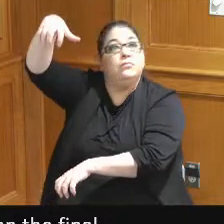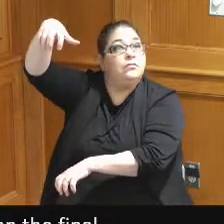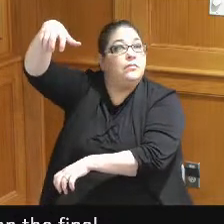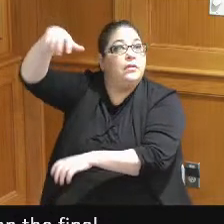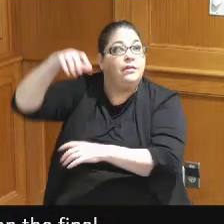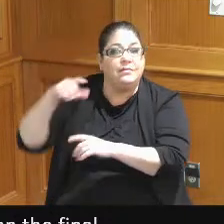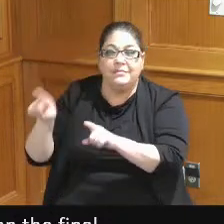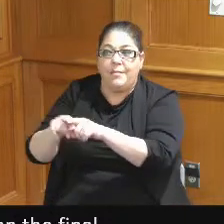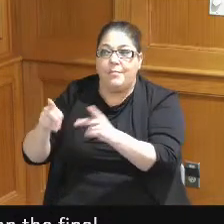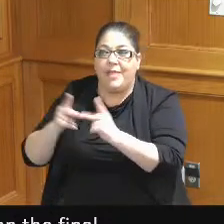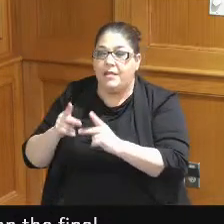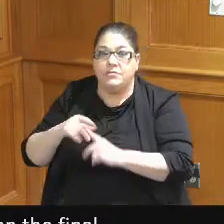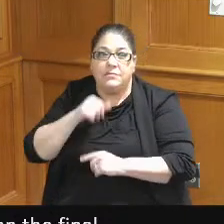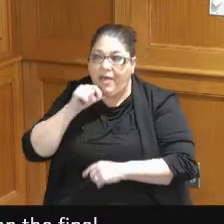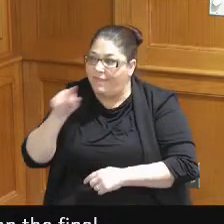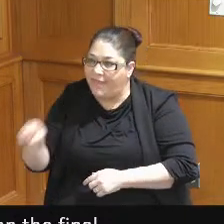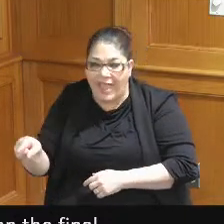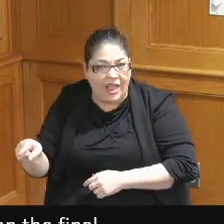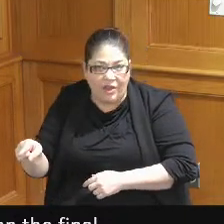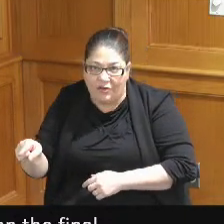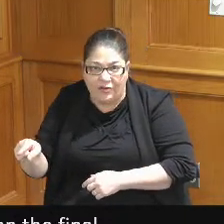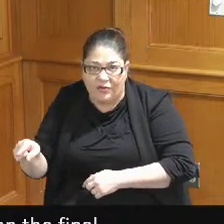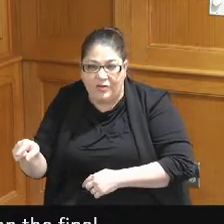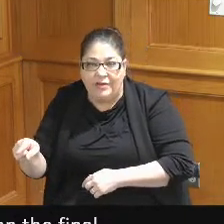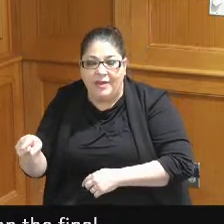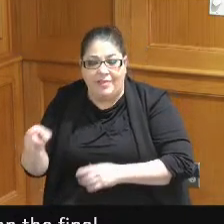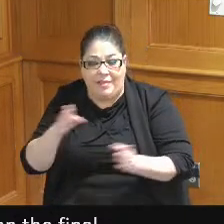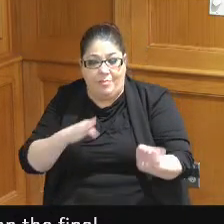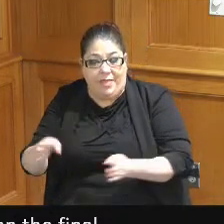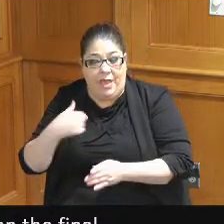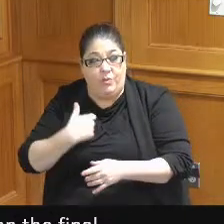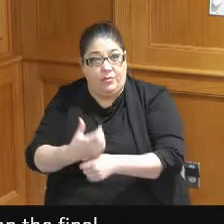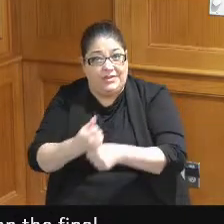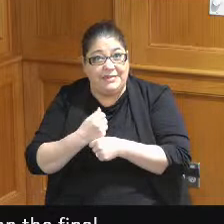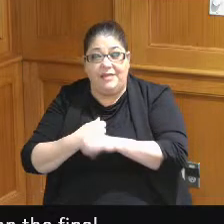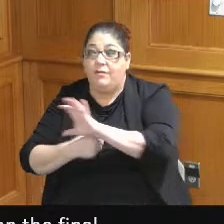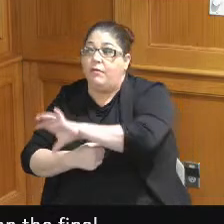it's not going on that space based on this plan that we received it's going somewhere else